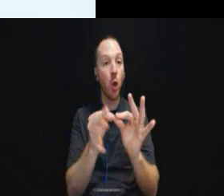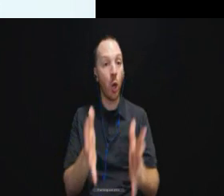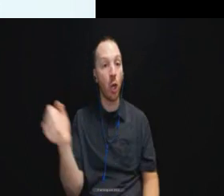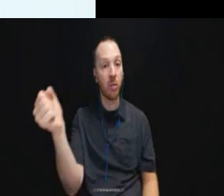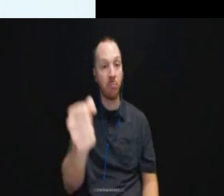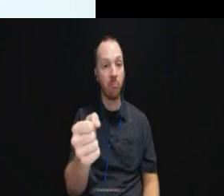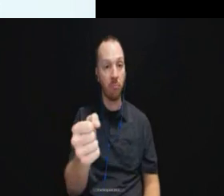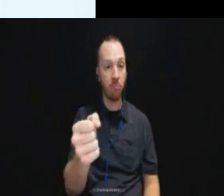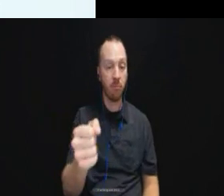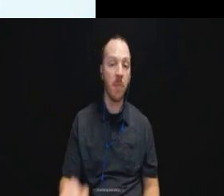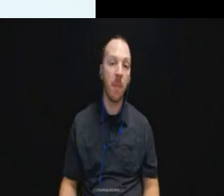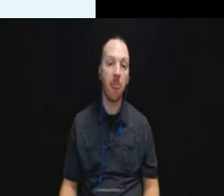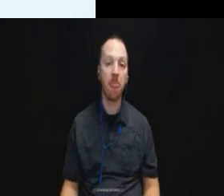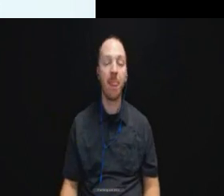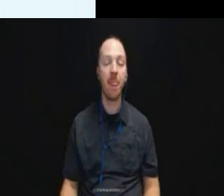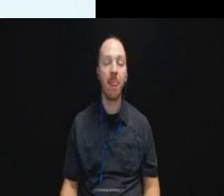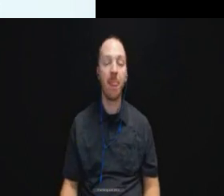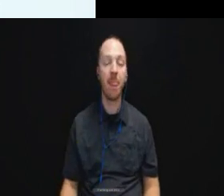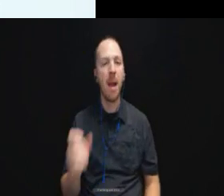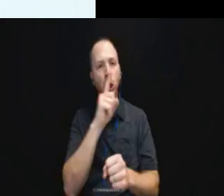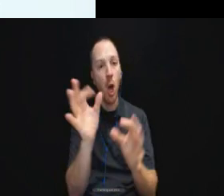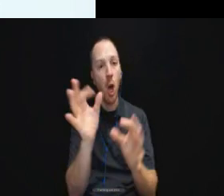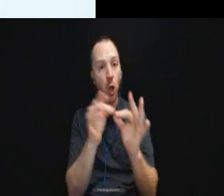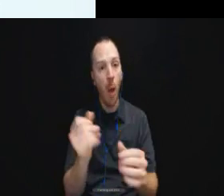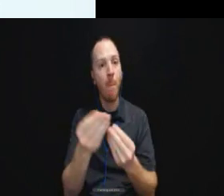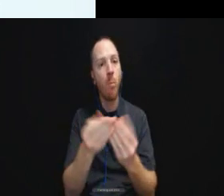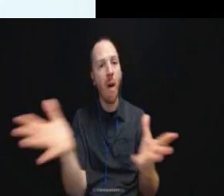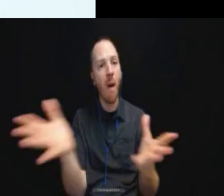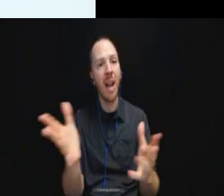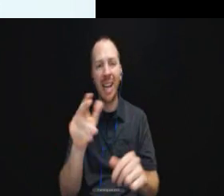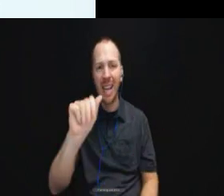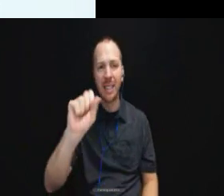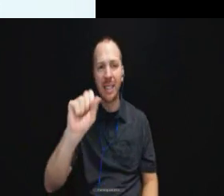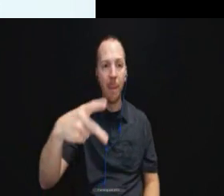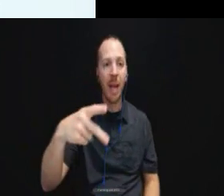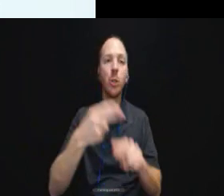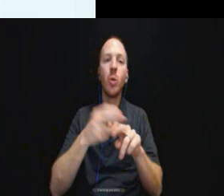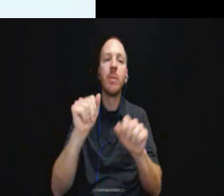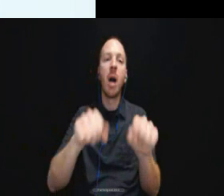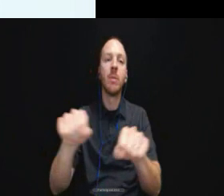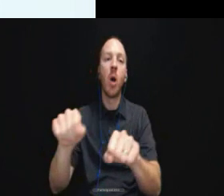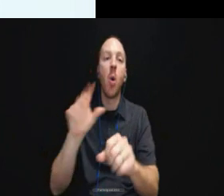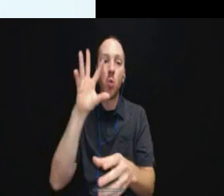And ensures that interpreters are provided as soon as possible and they say within typical